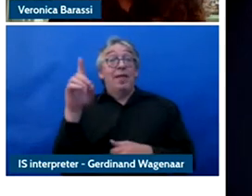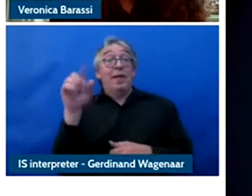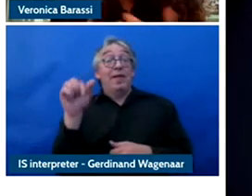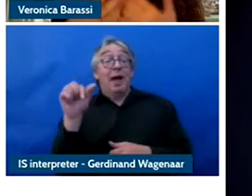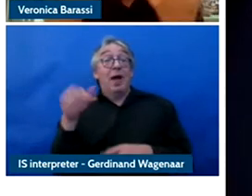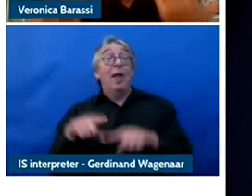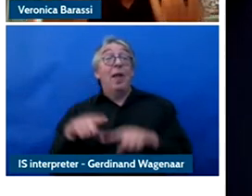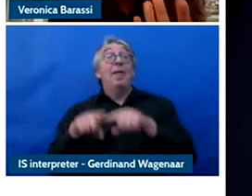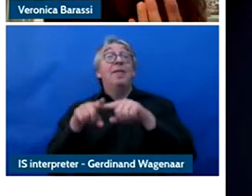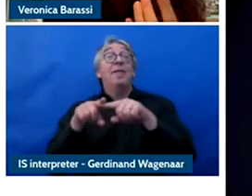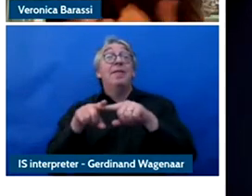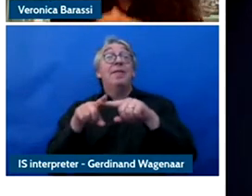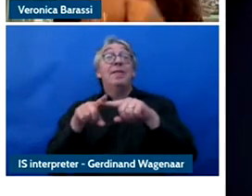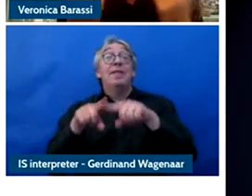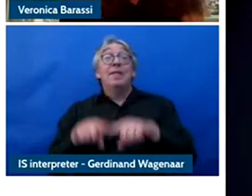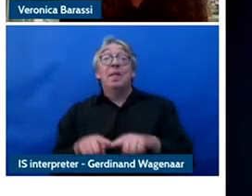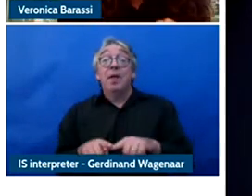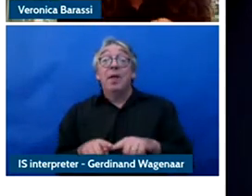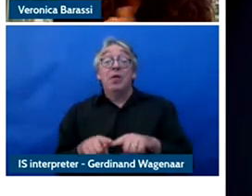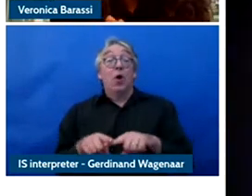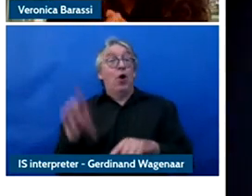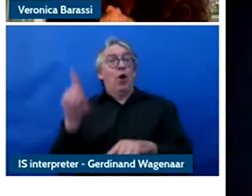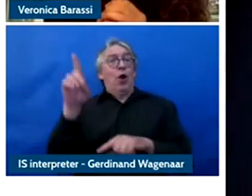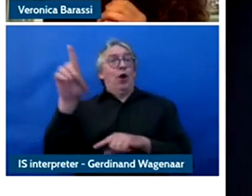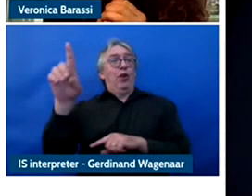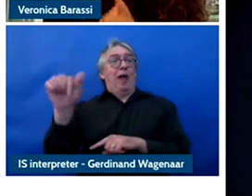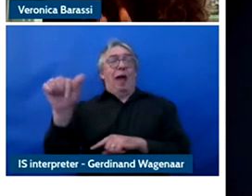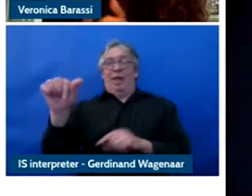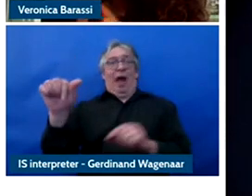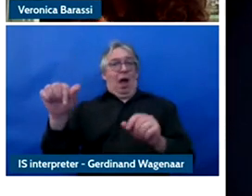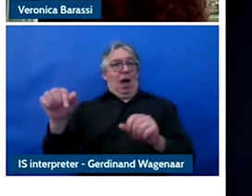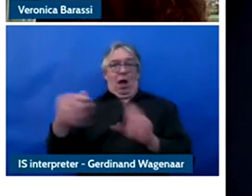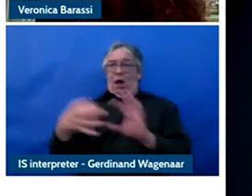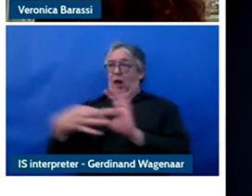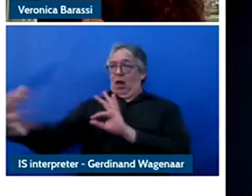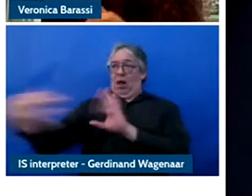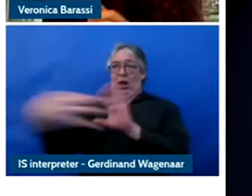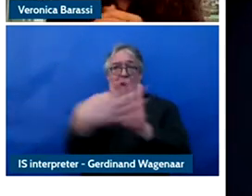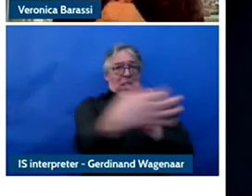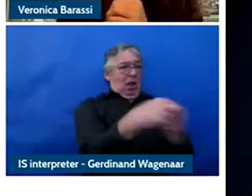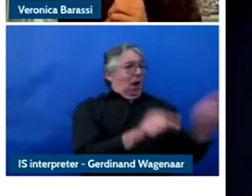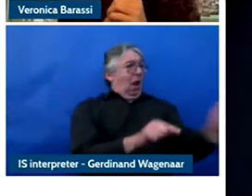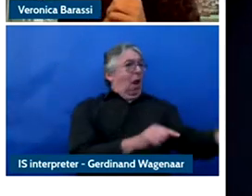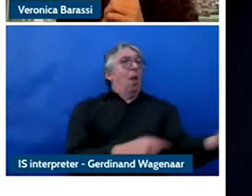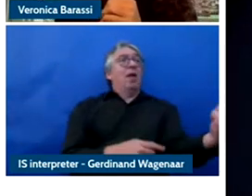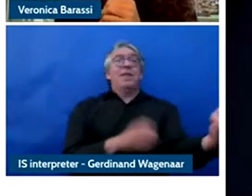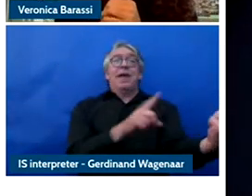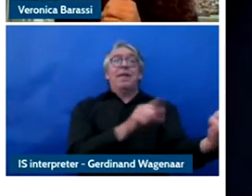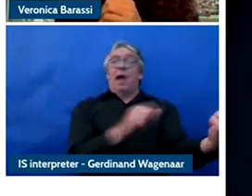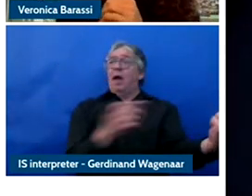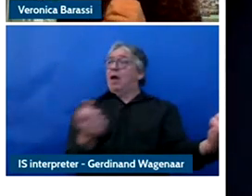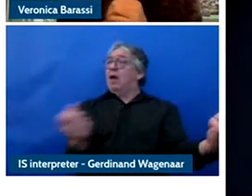messcy and complex and discontexted from the real children and this is very series